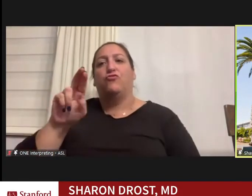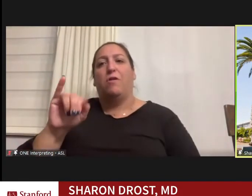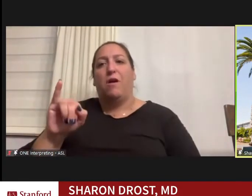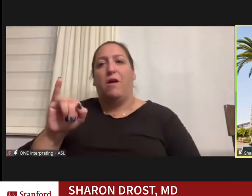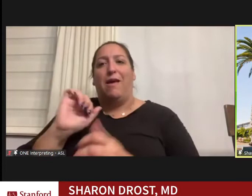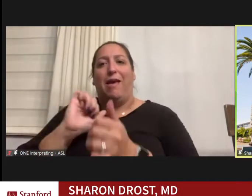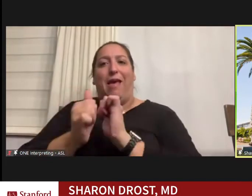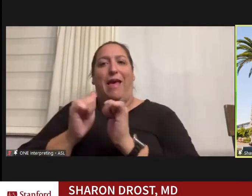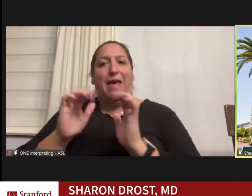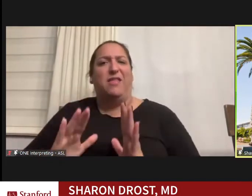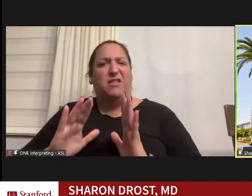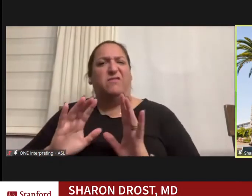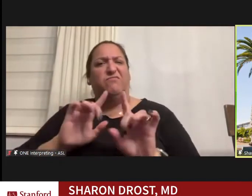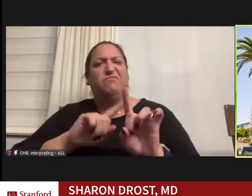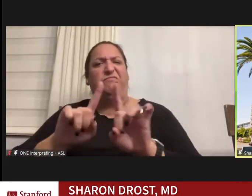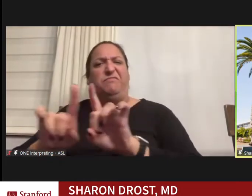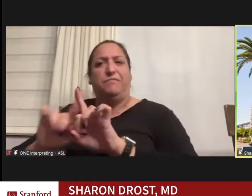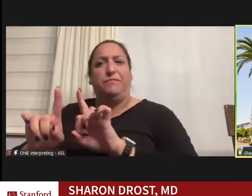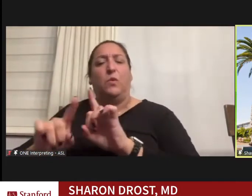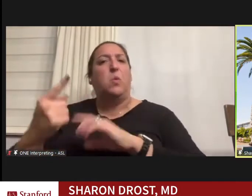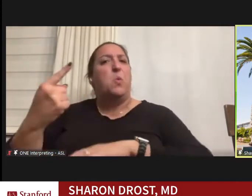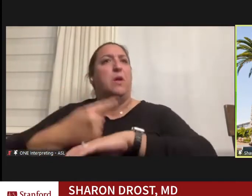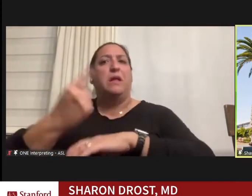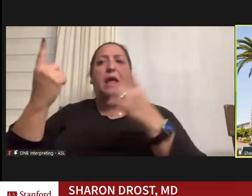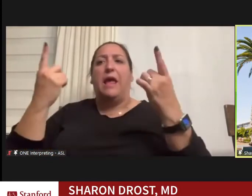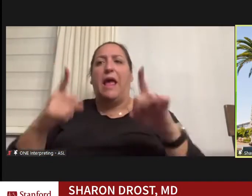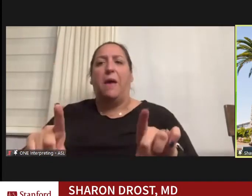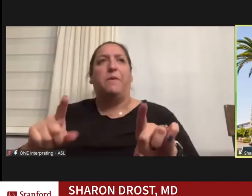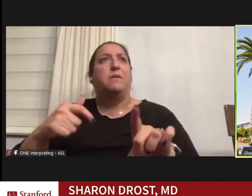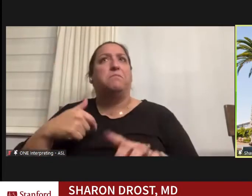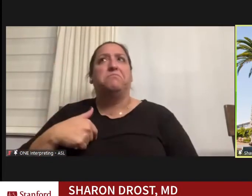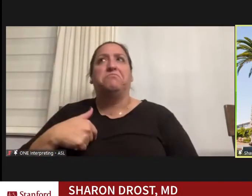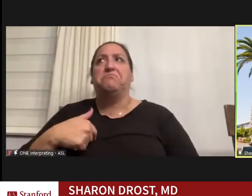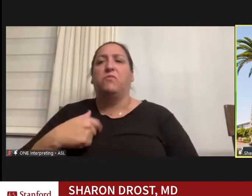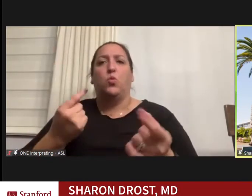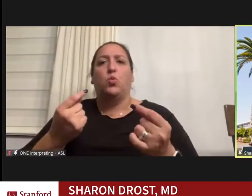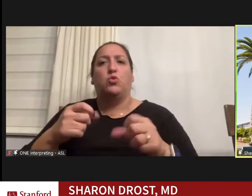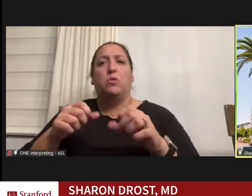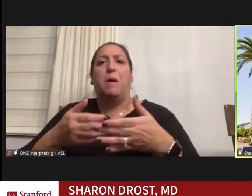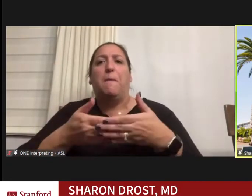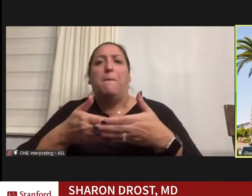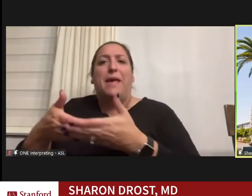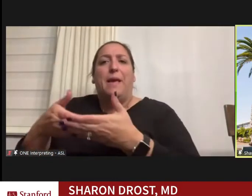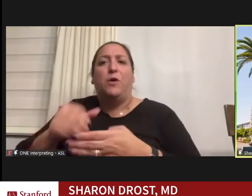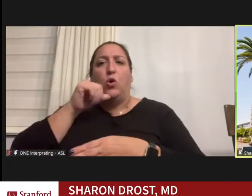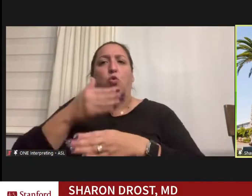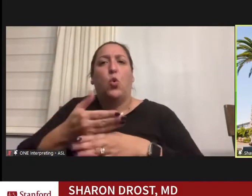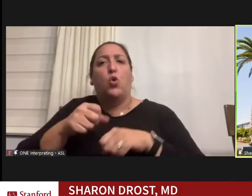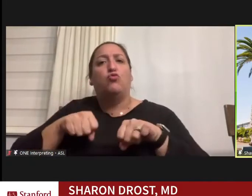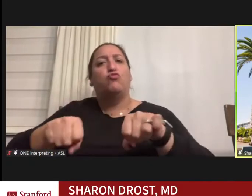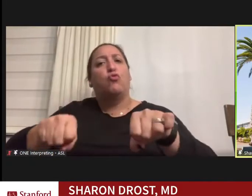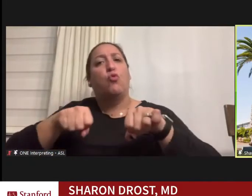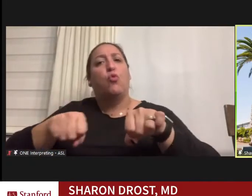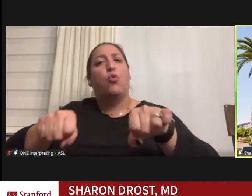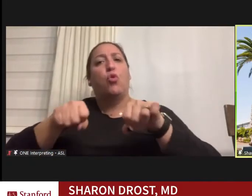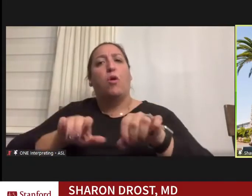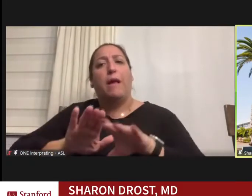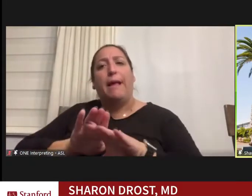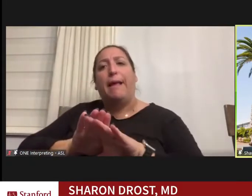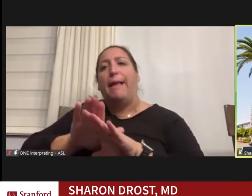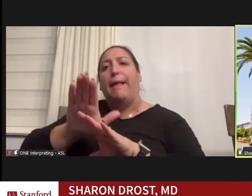and when there I was pushing my baby daughter's stroller up the hill at the San Diego zoo,